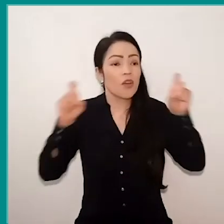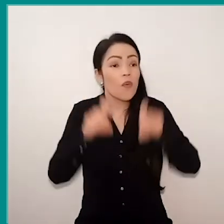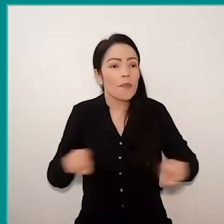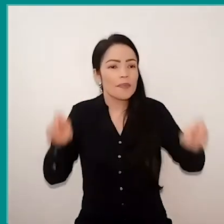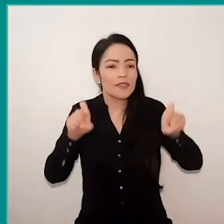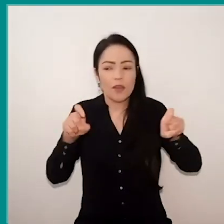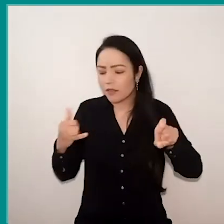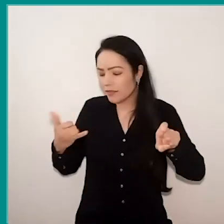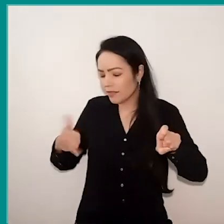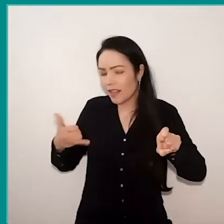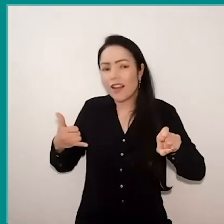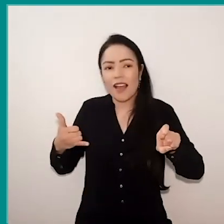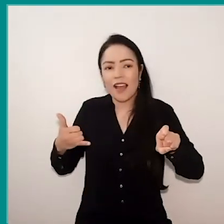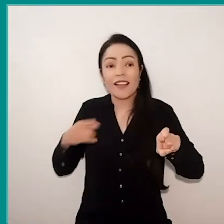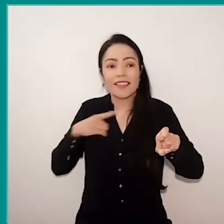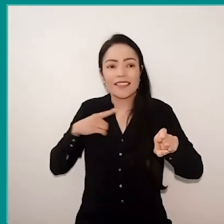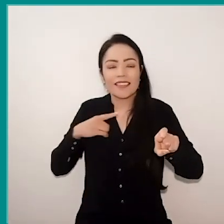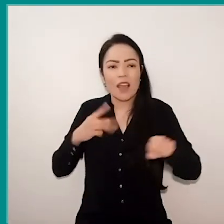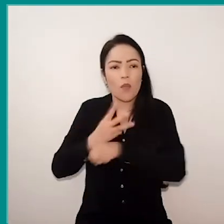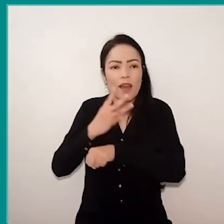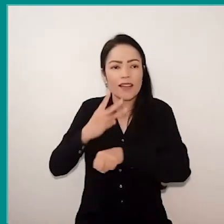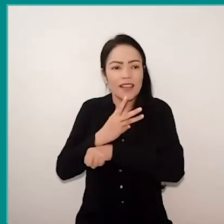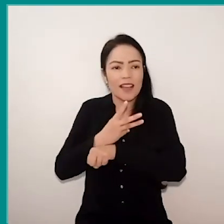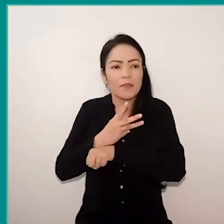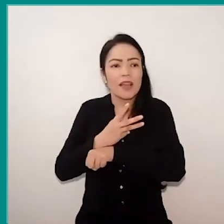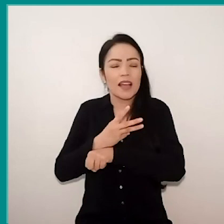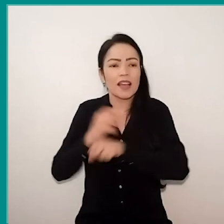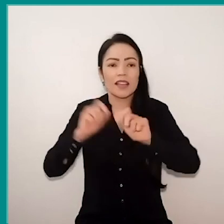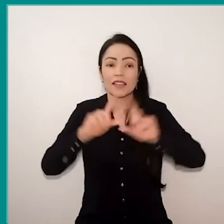who is connected to WhatsApp. And, on the computer screen,